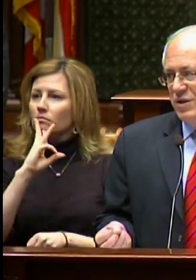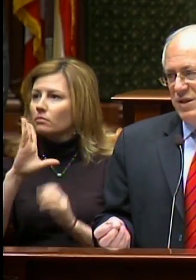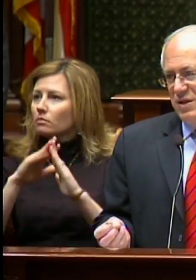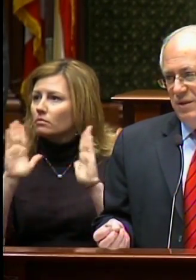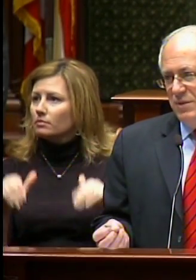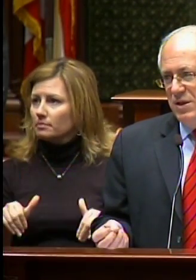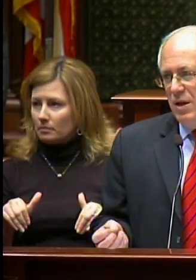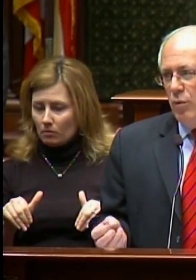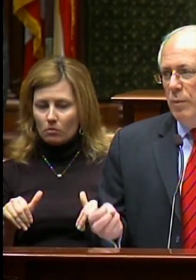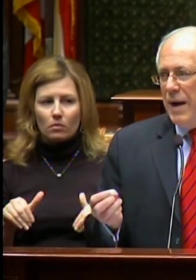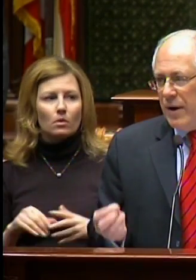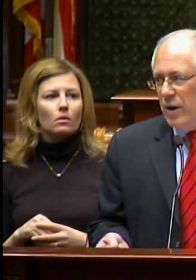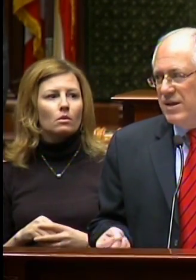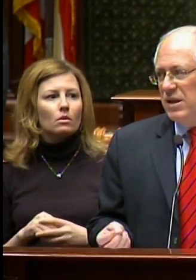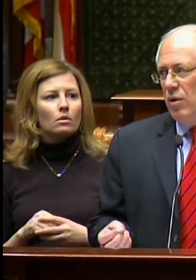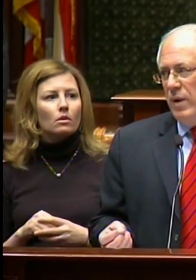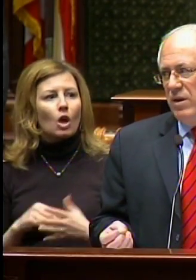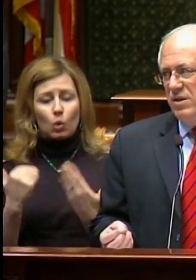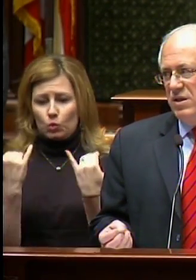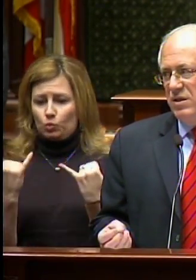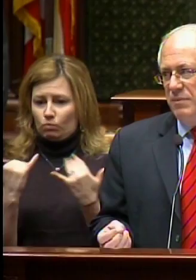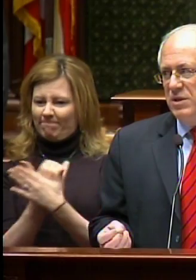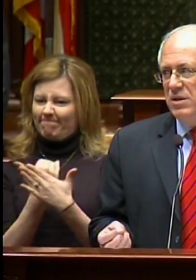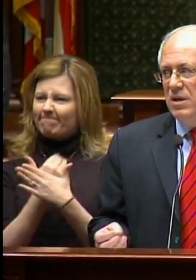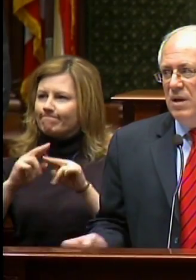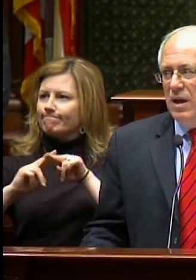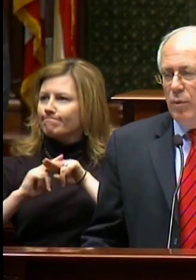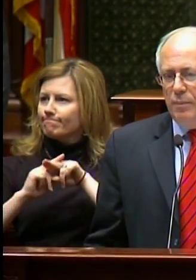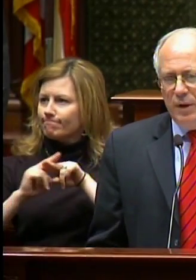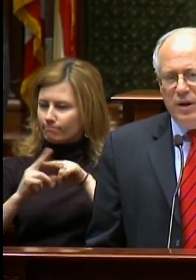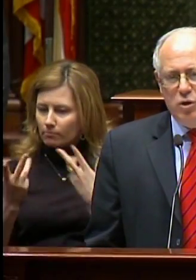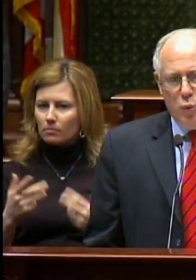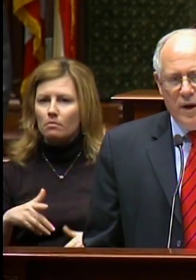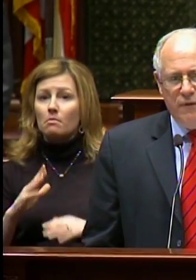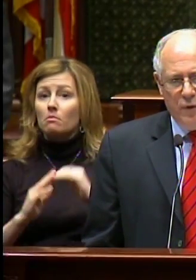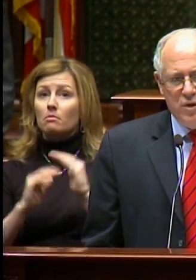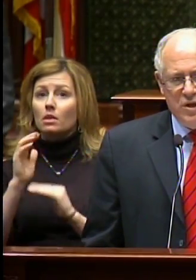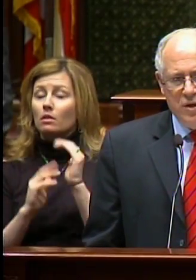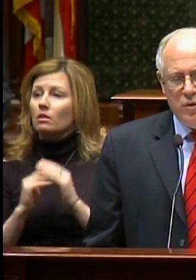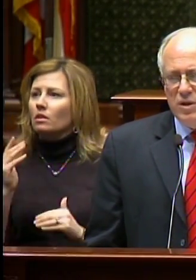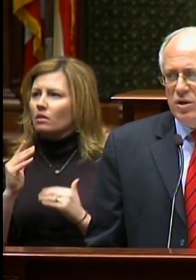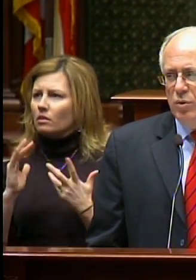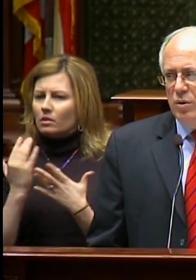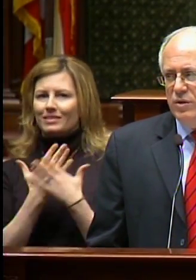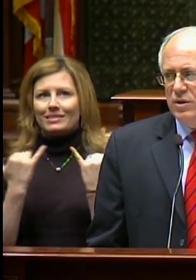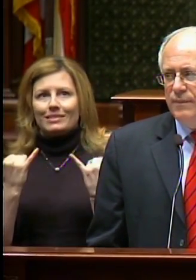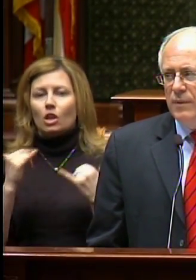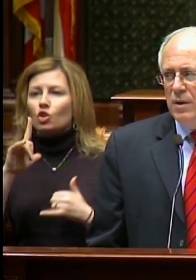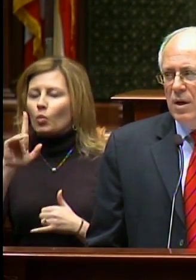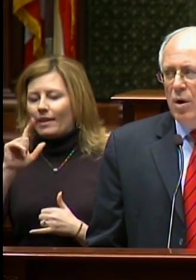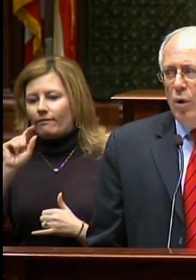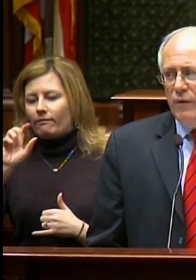systems, we’re modernizing our rail network, and we’re building 21st century schools.